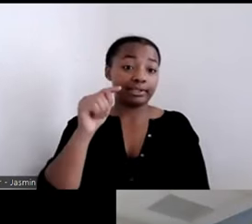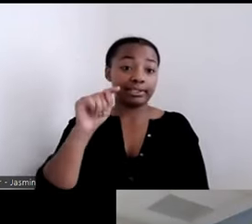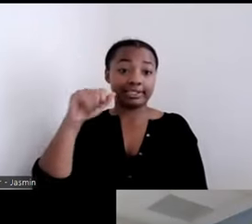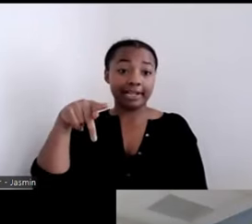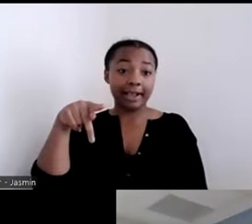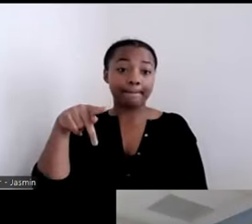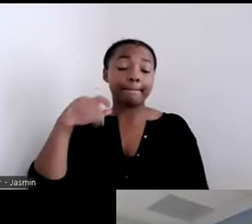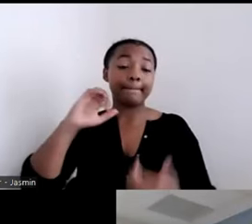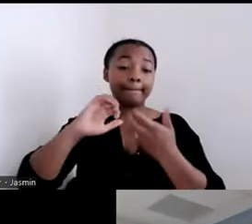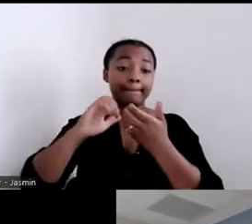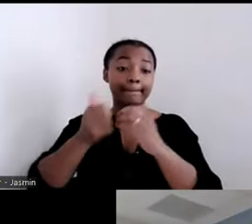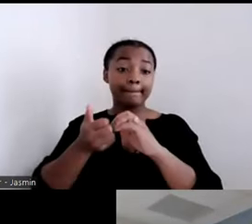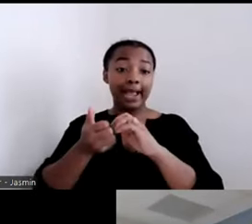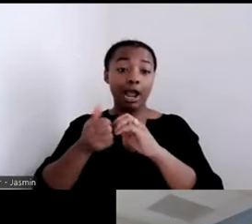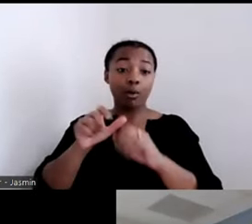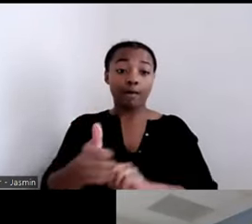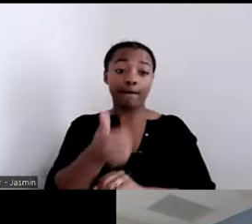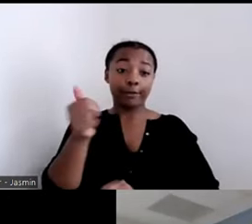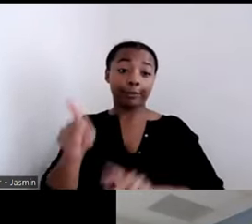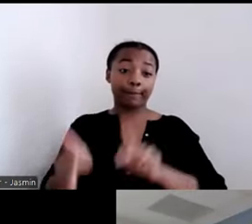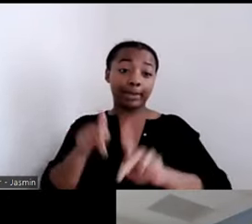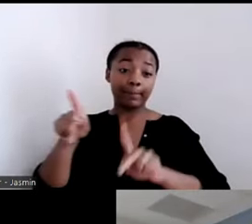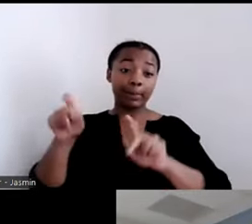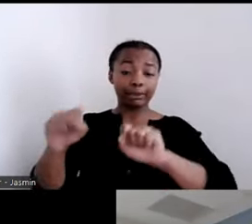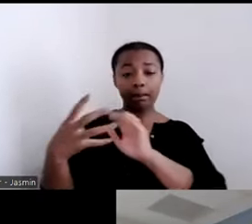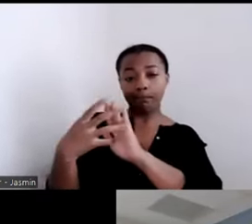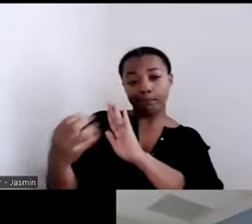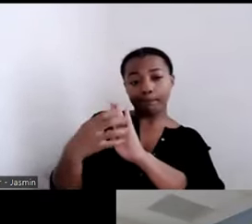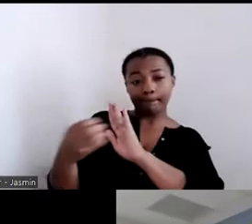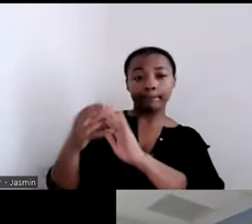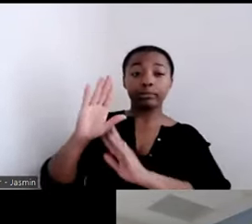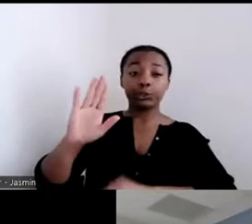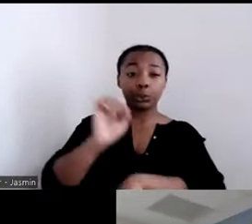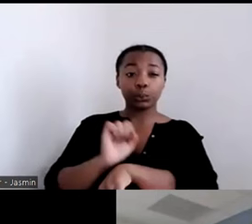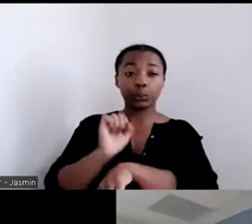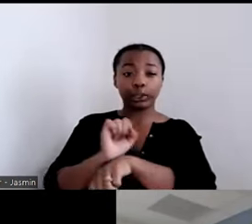could replicate the work. And if you are going to give them one tip, what would it